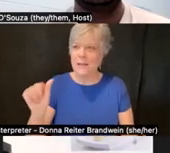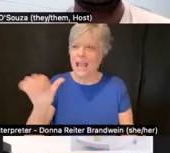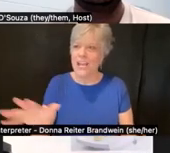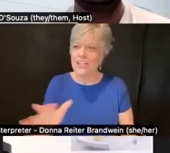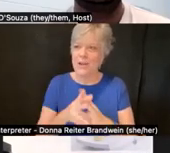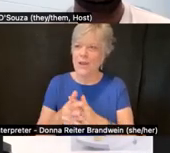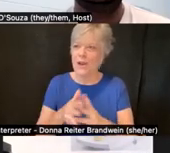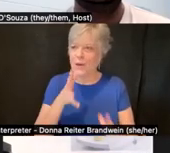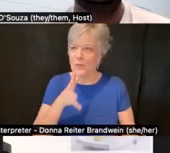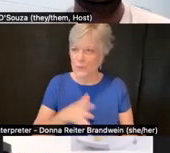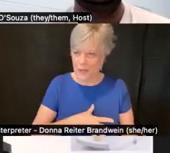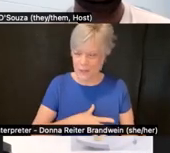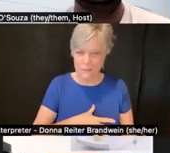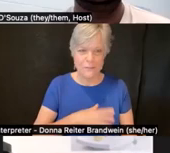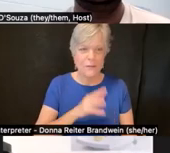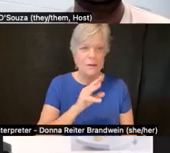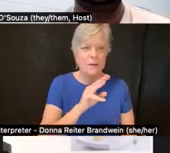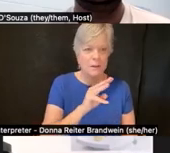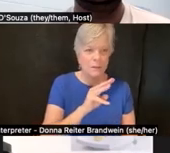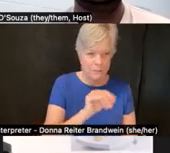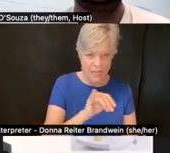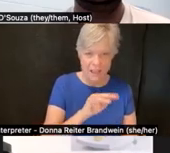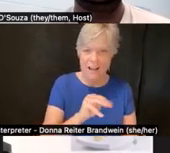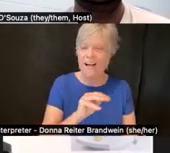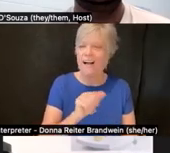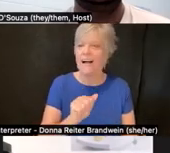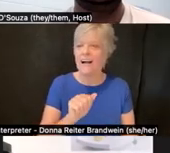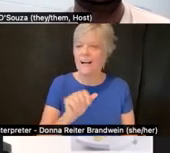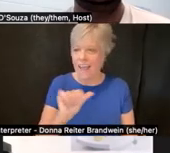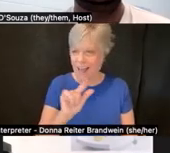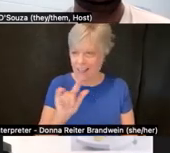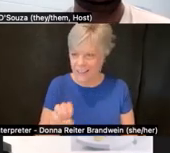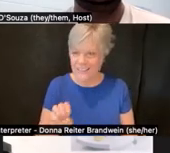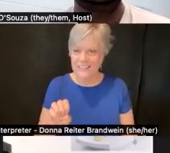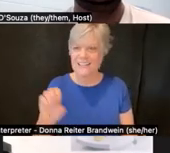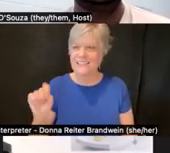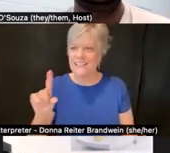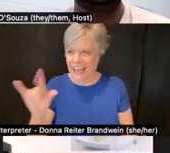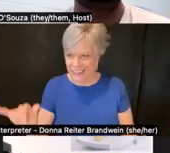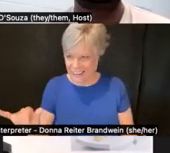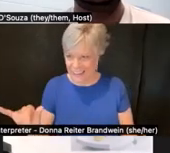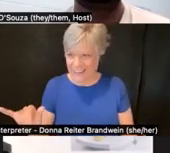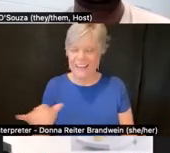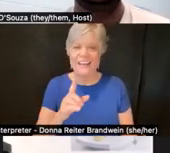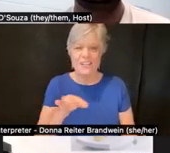Mia Mingus, Alice Wong, and Sandy Ho from left to right, and it describes what they're wearing